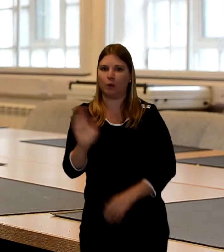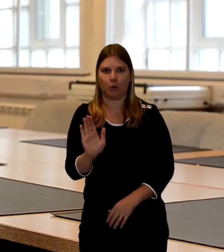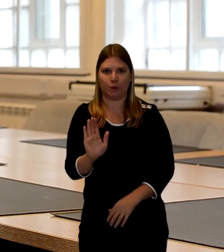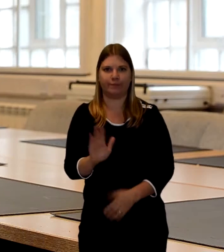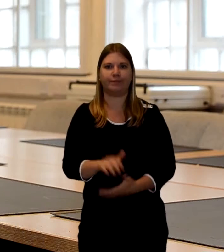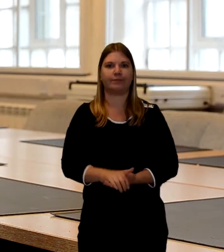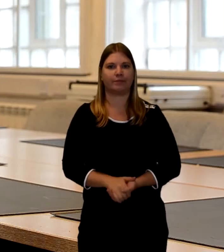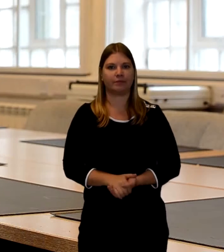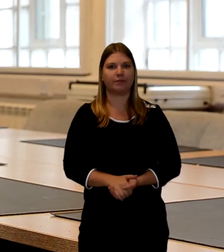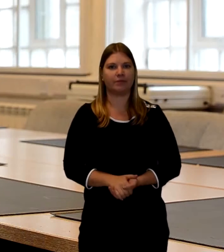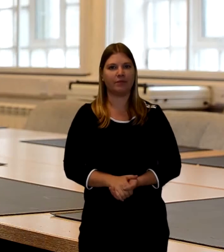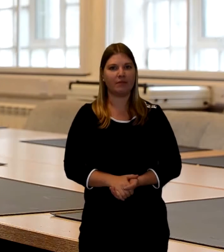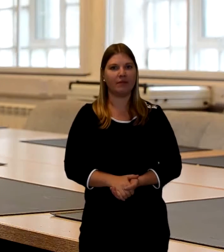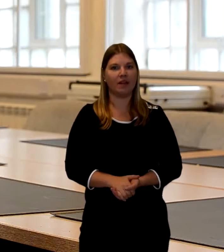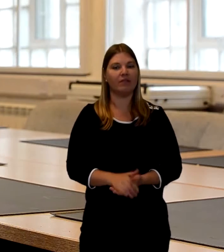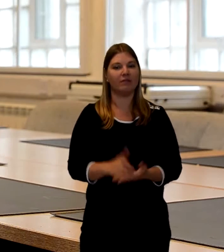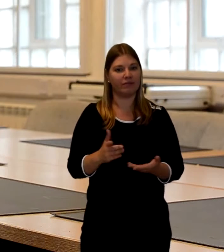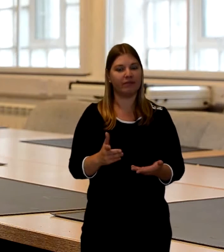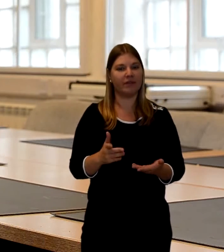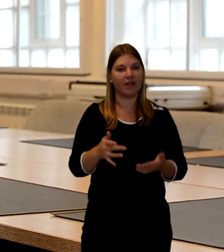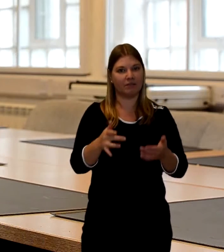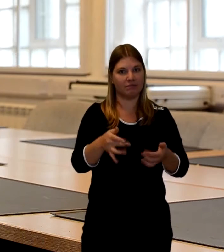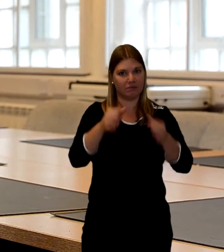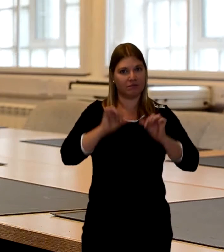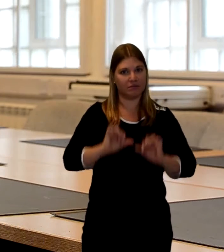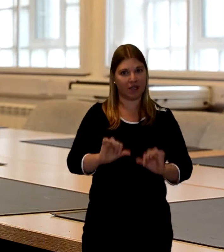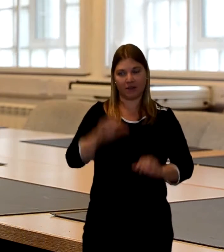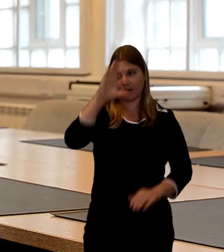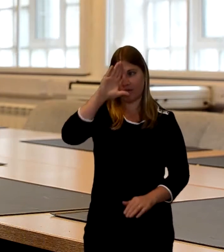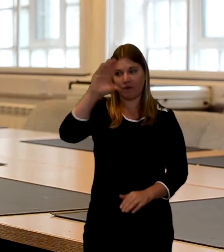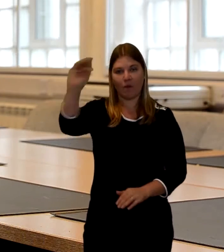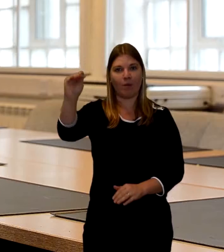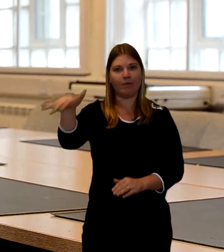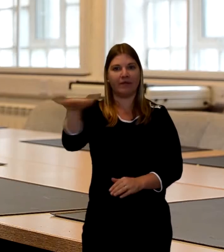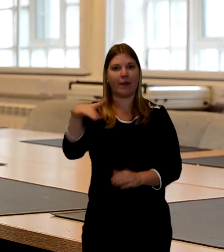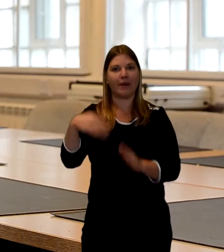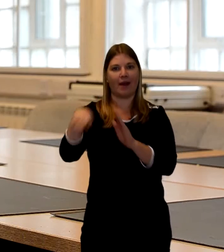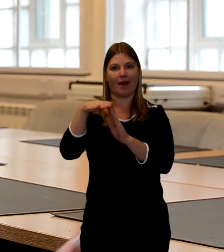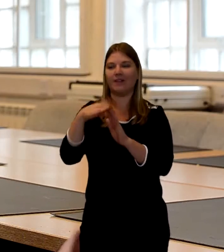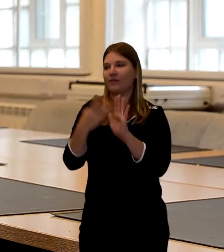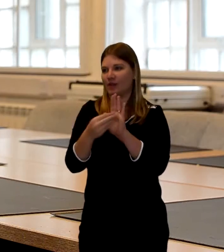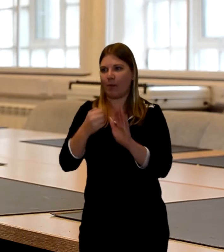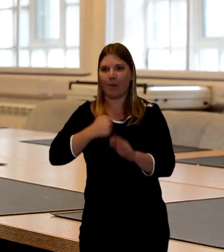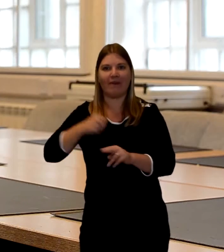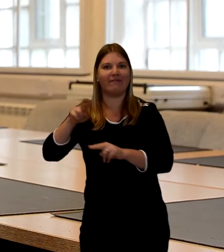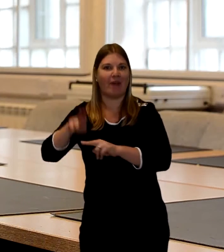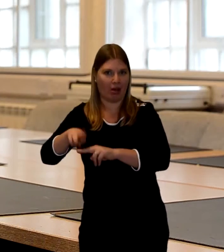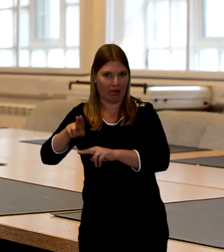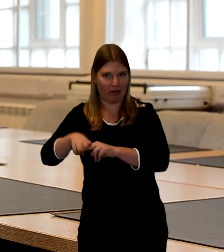Then the next stage is when a death is heard of, they go to the nearest and dearest, which is the head of the family, which was my father.